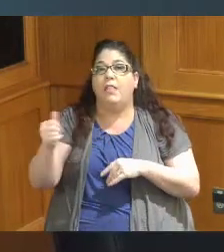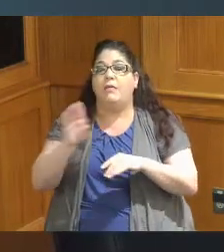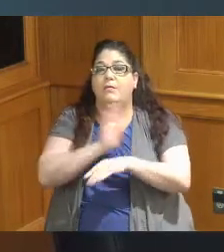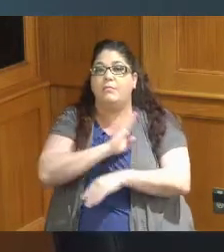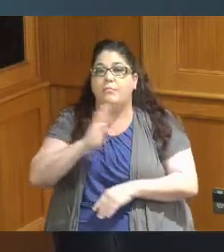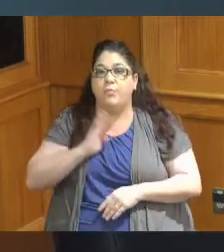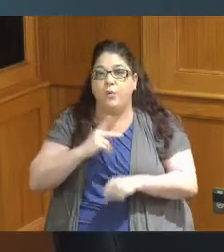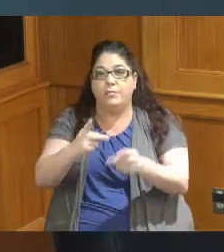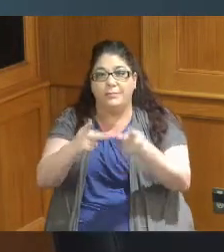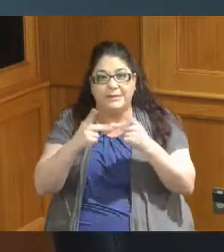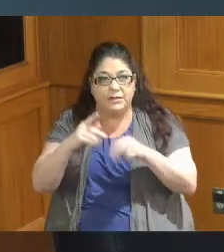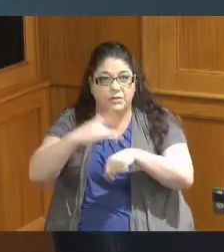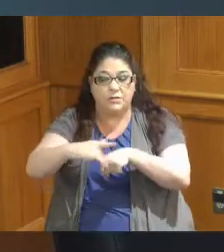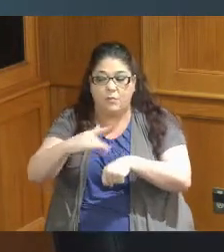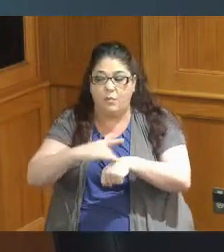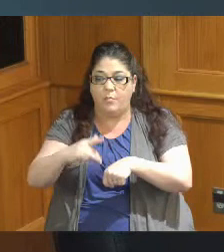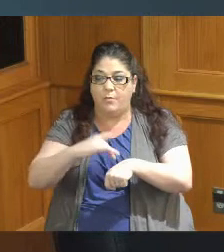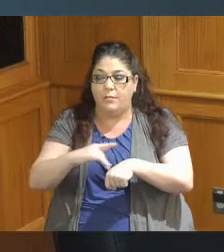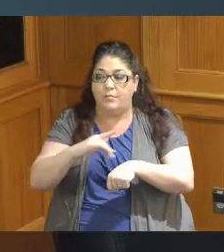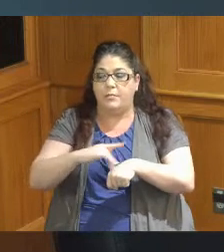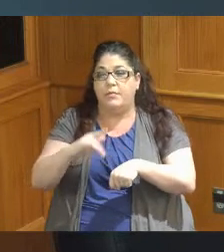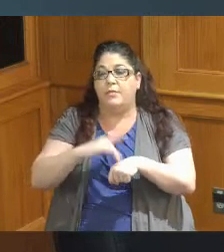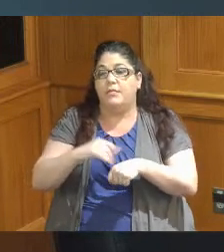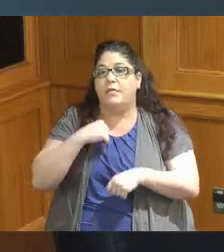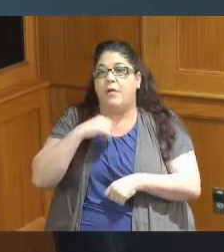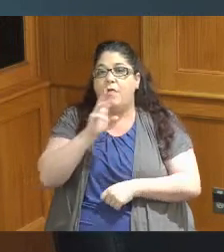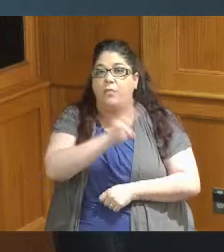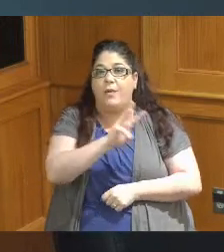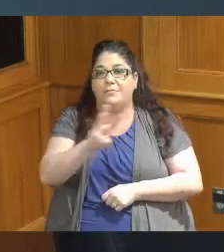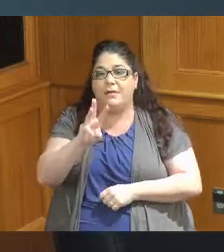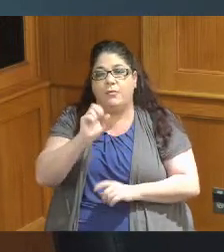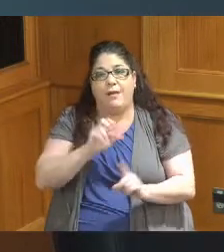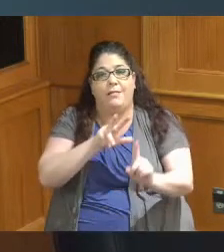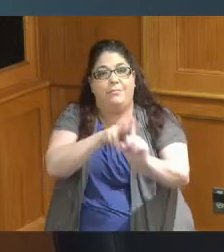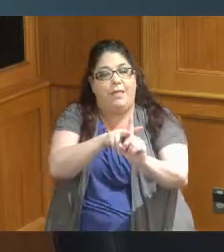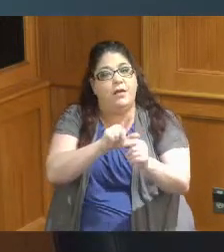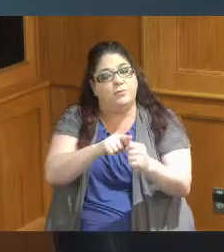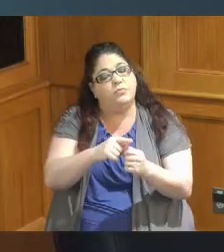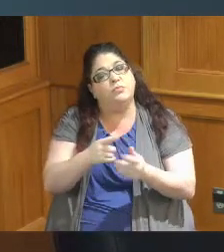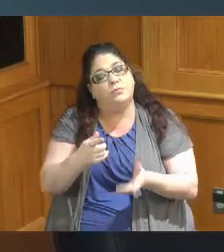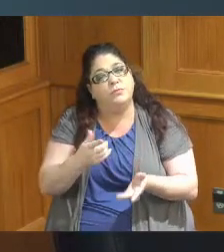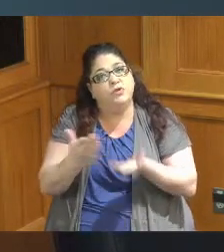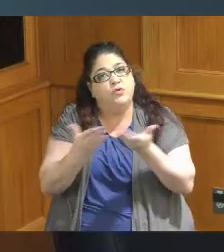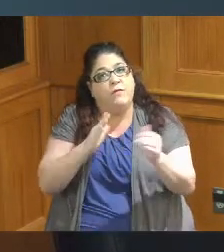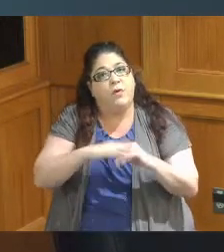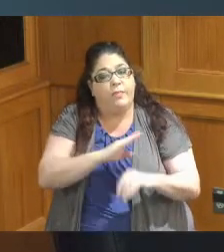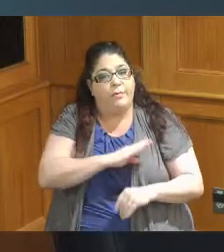watching you can go on our website and apply to serve on one of our boards so we appreciate that